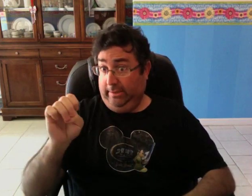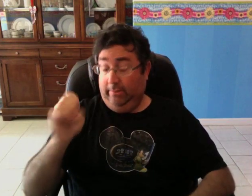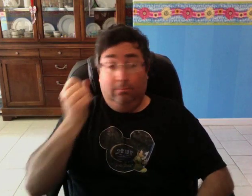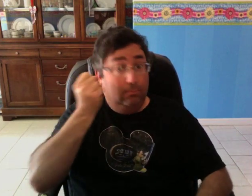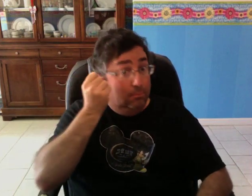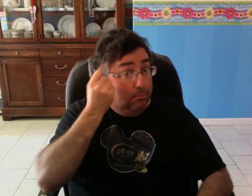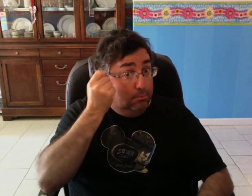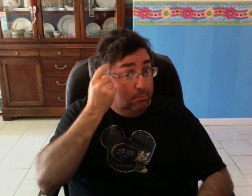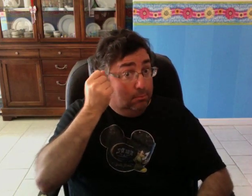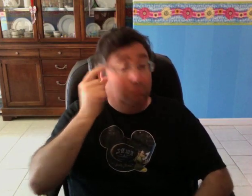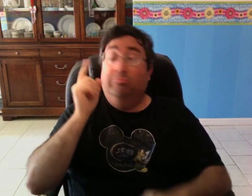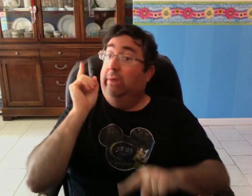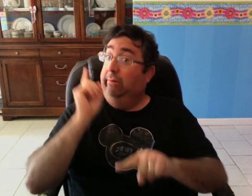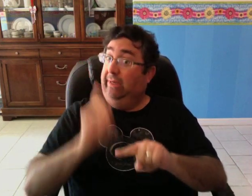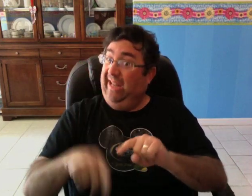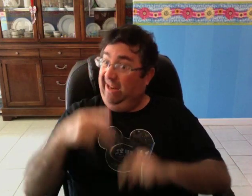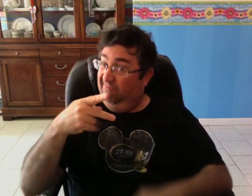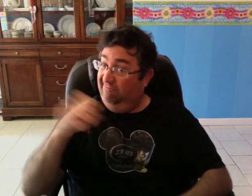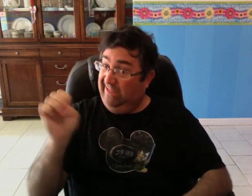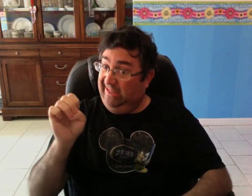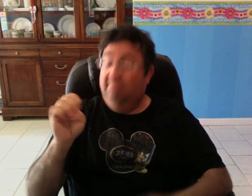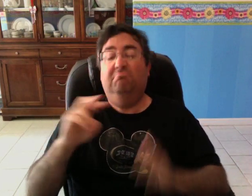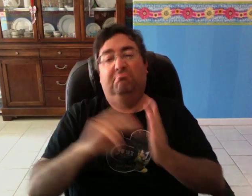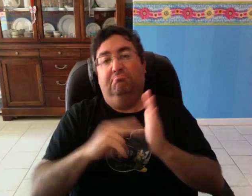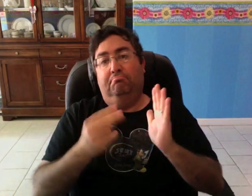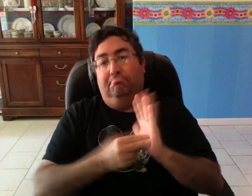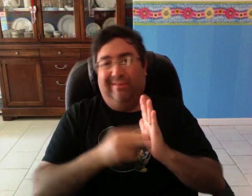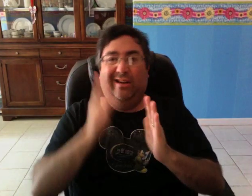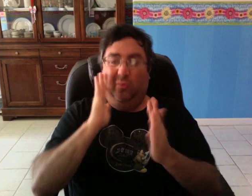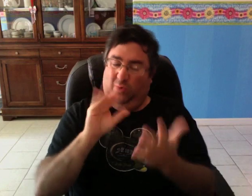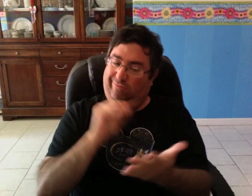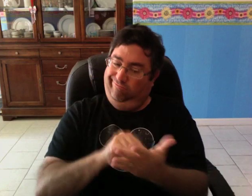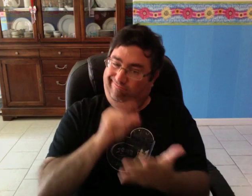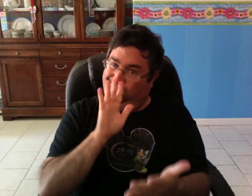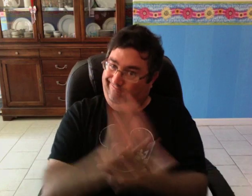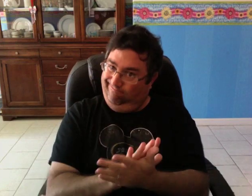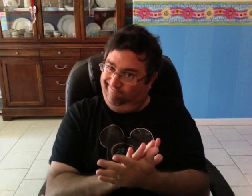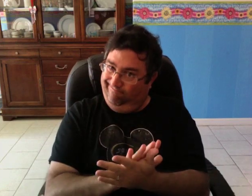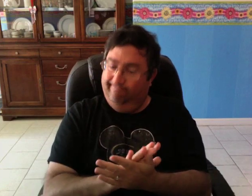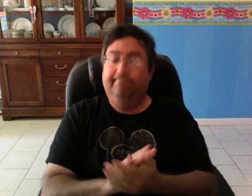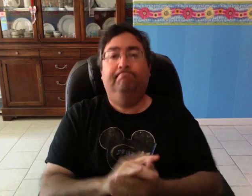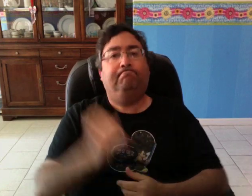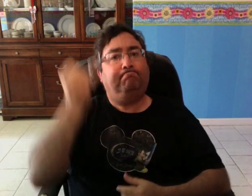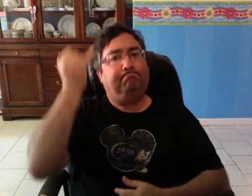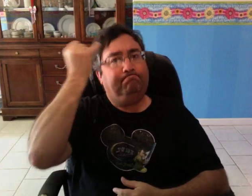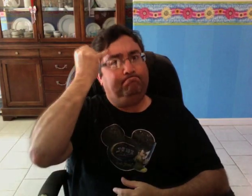But if you didn't participate, then it would be put into the record.